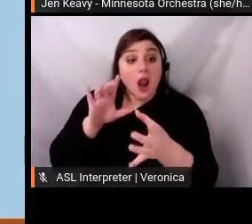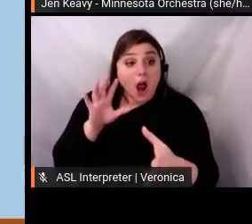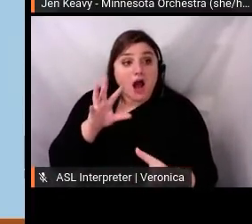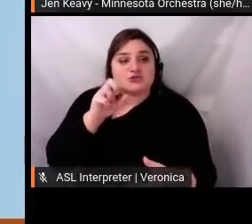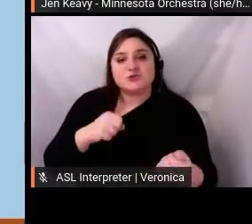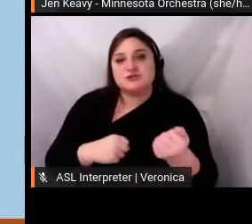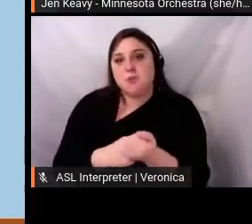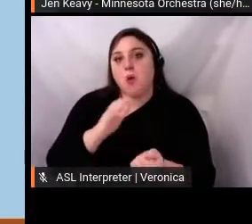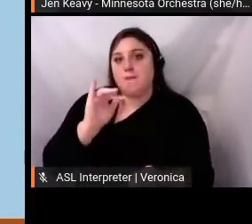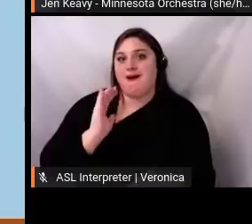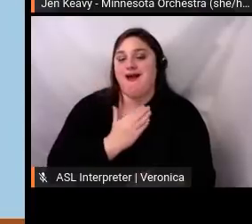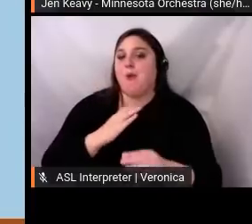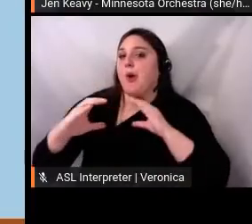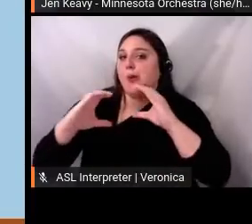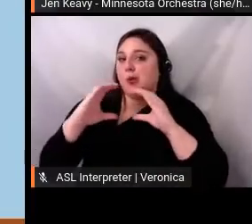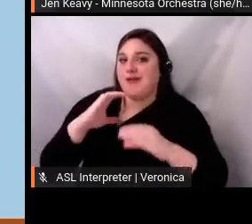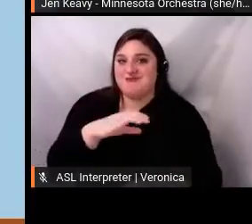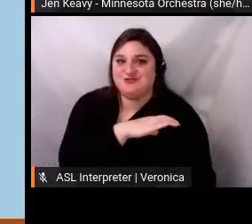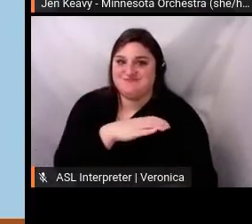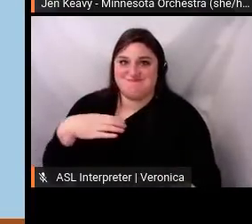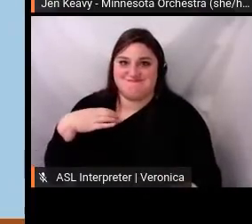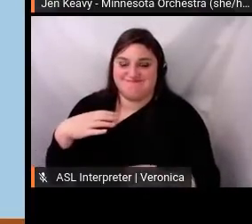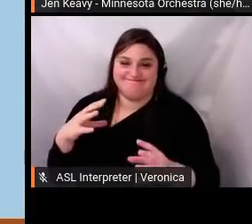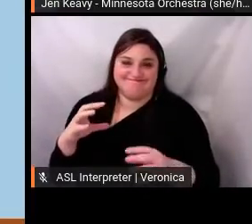this is a cross departmental group of colleagues from marketing,